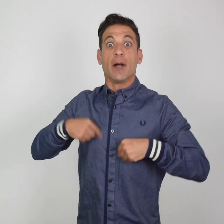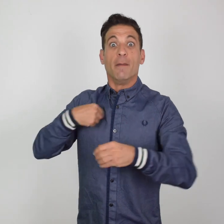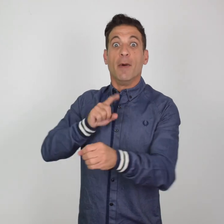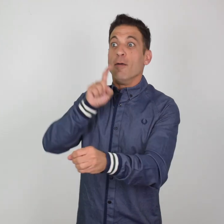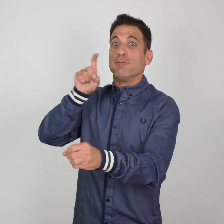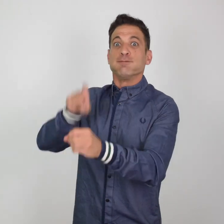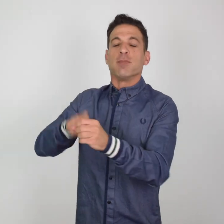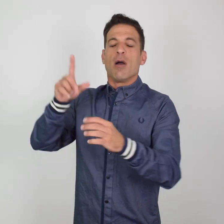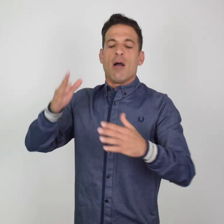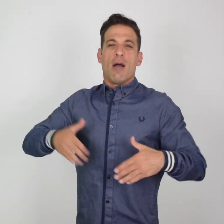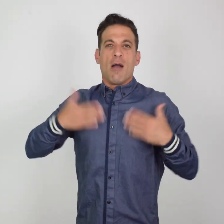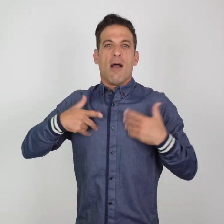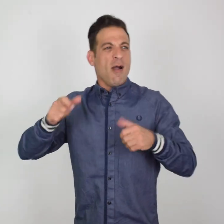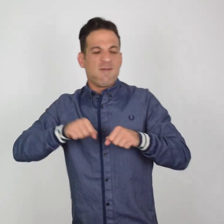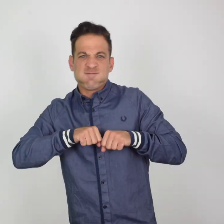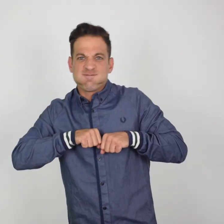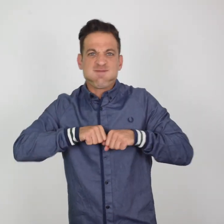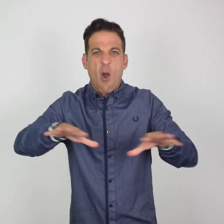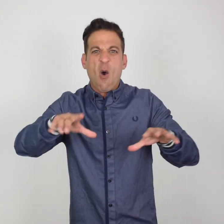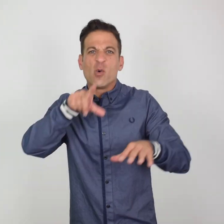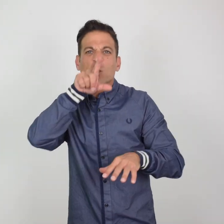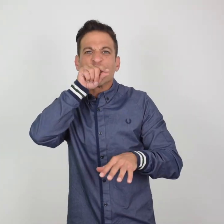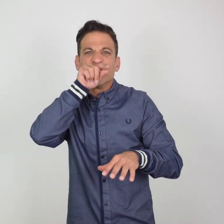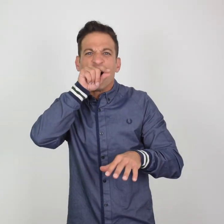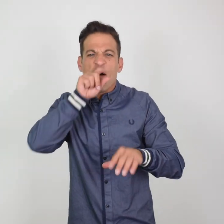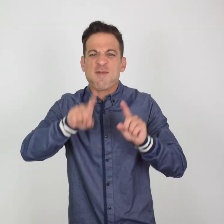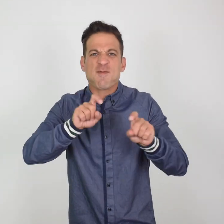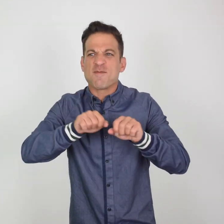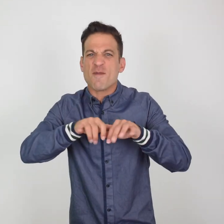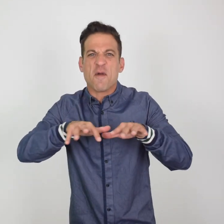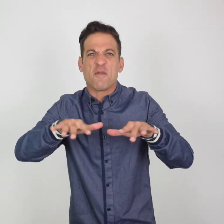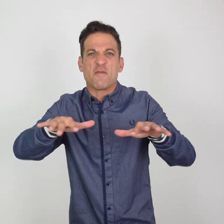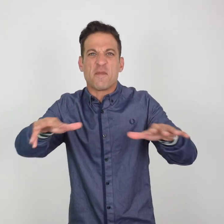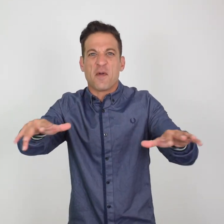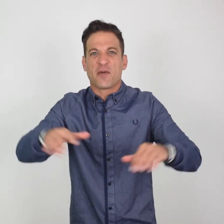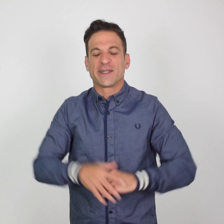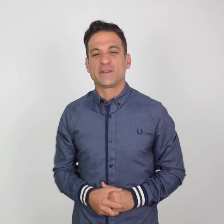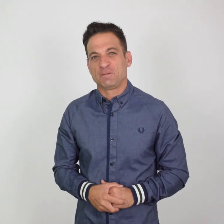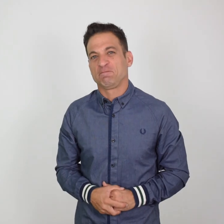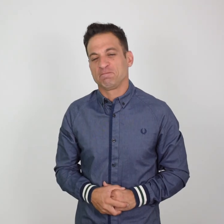he immediately announced it on Twitter.